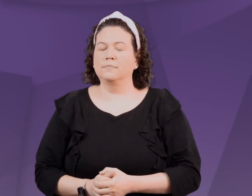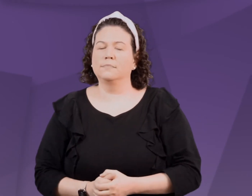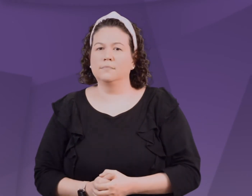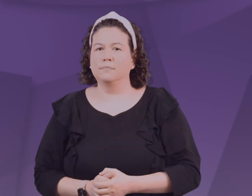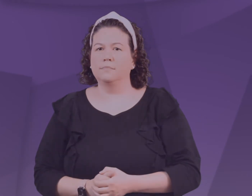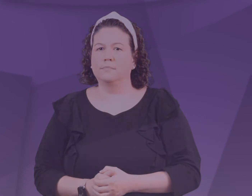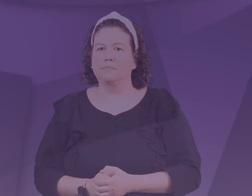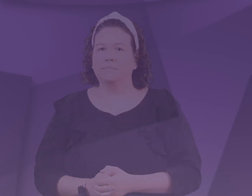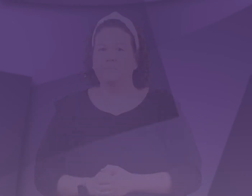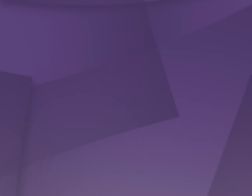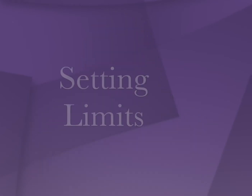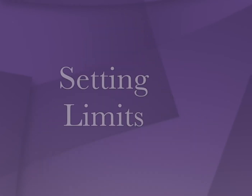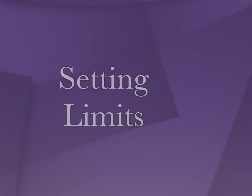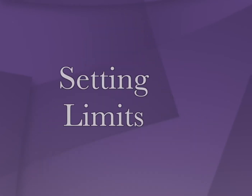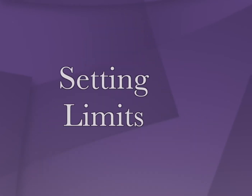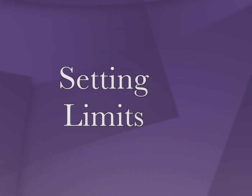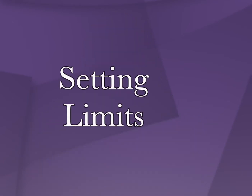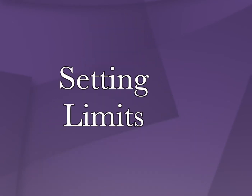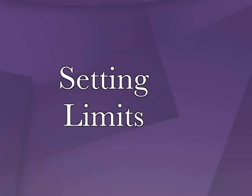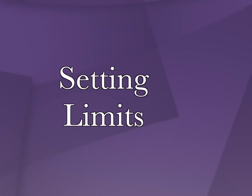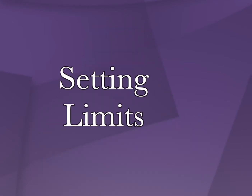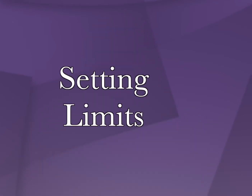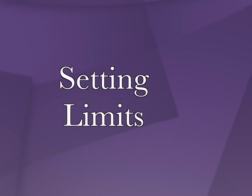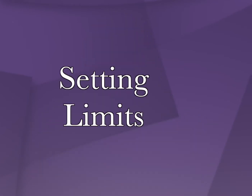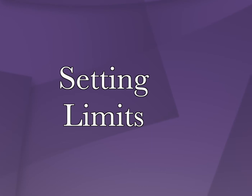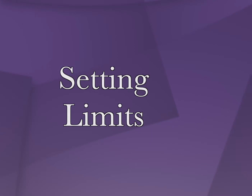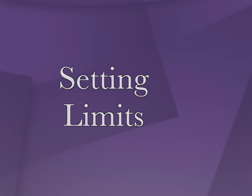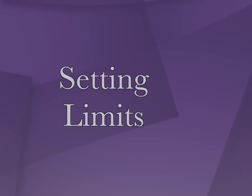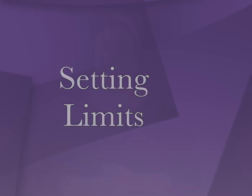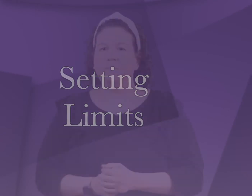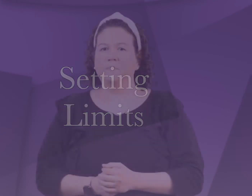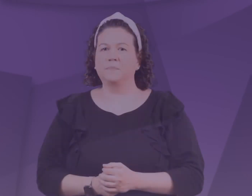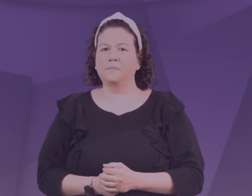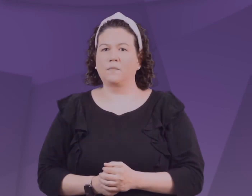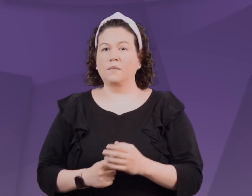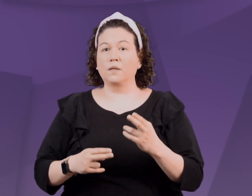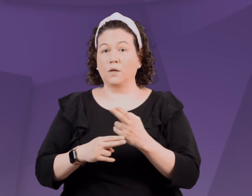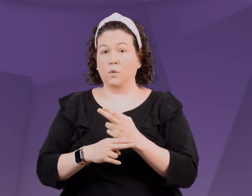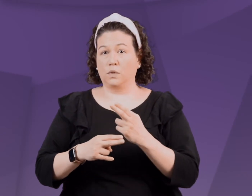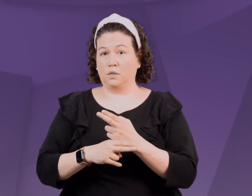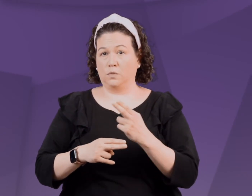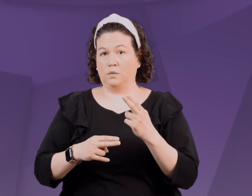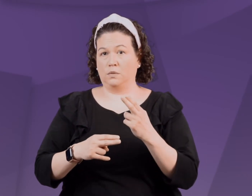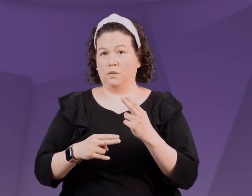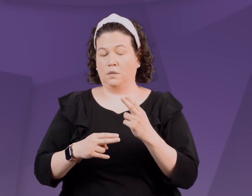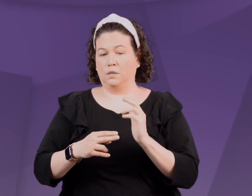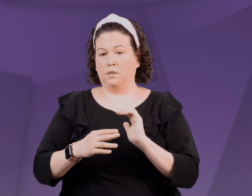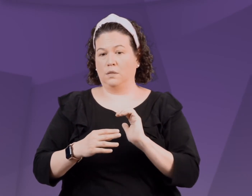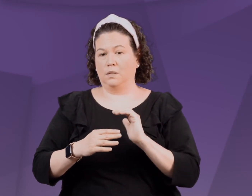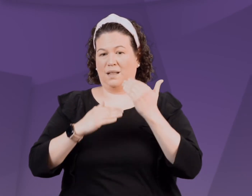and request a compromise to have their need met.